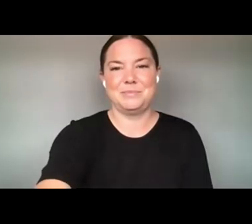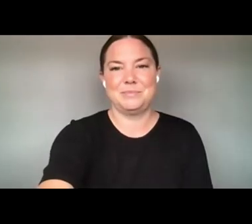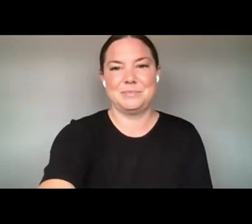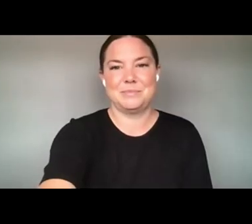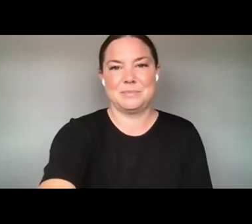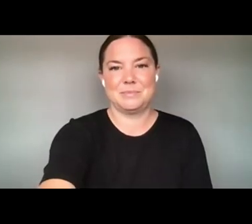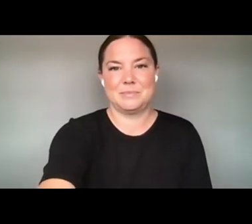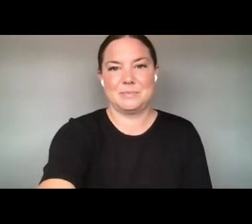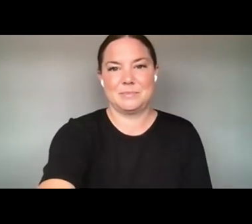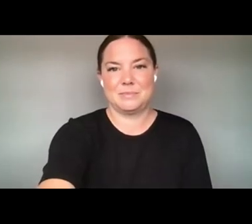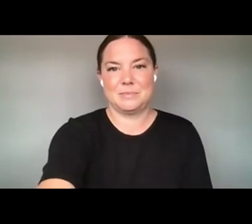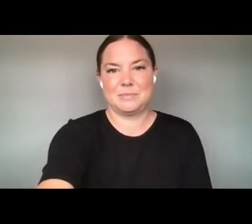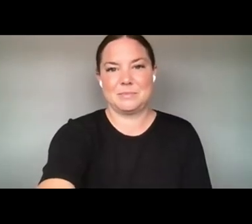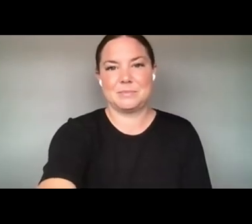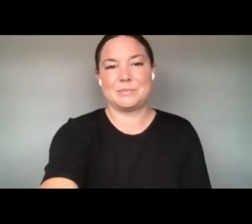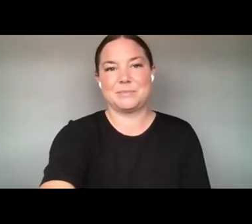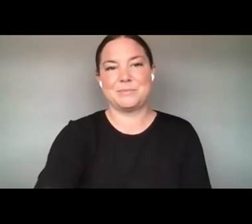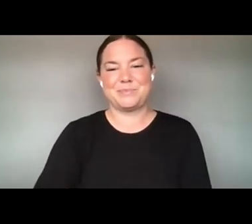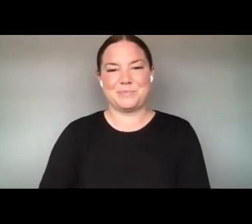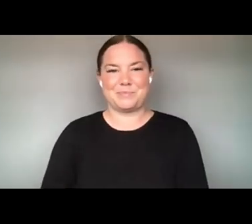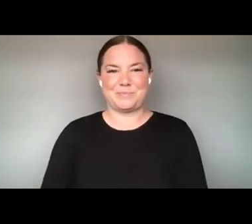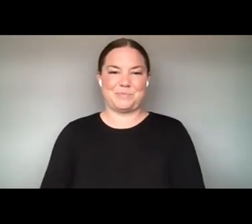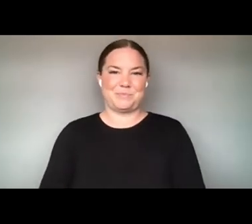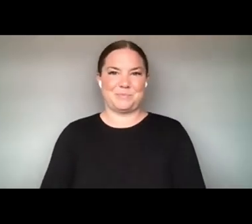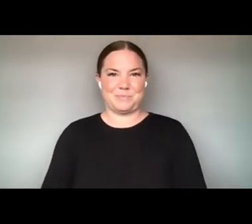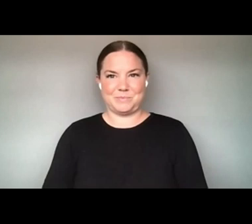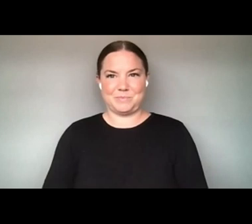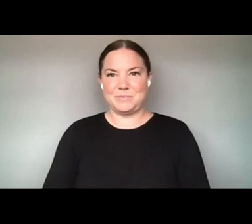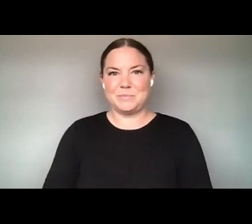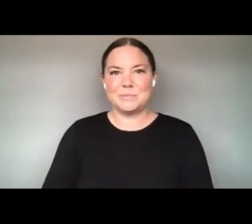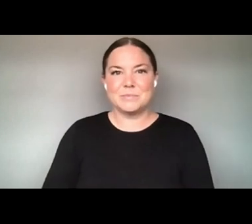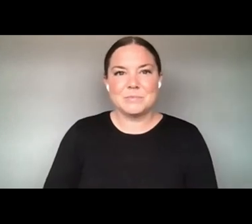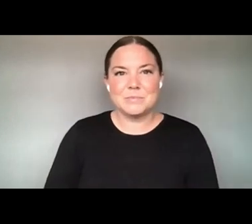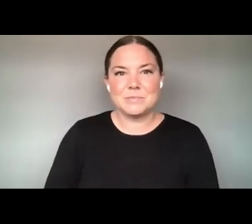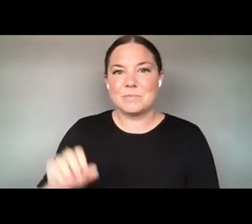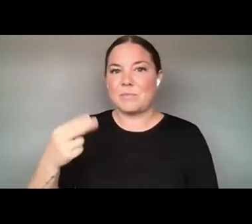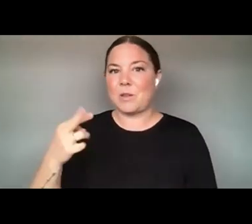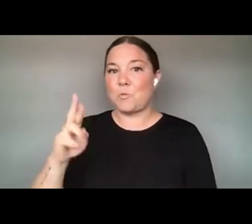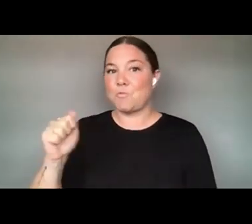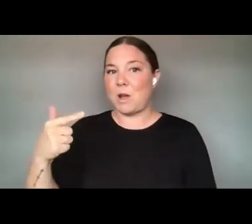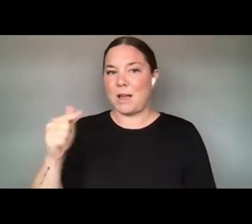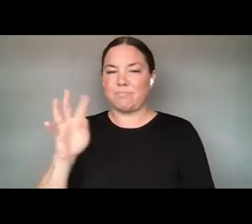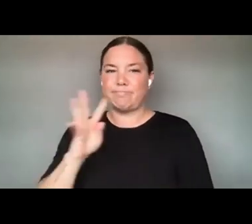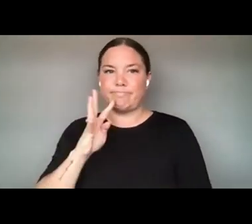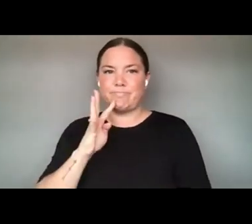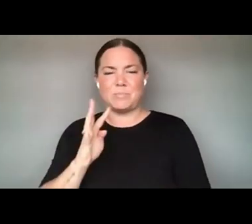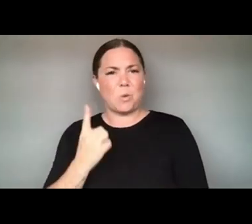GREAT. ONE OF THE THINGS THAT I REALLY LIKE ABOUT JOHN MAEDA'S REMARKS IS THE FACT THAT IT,